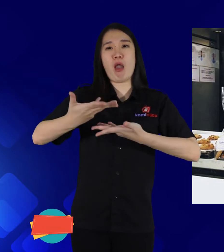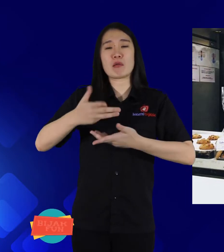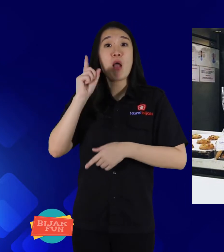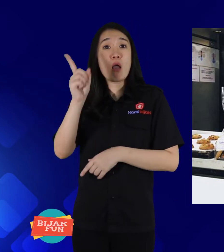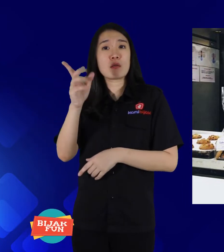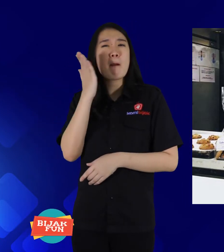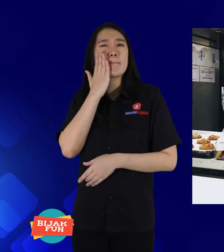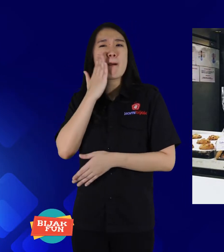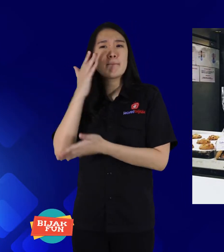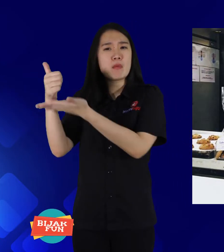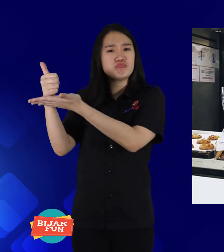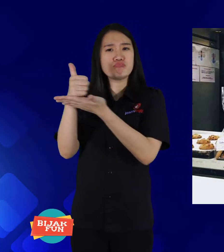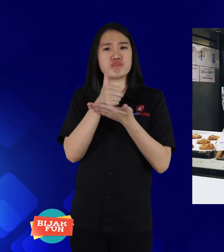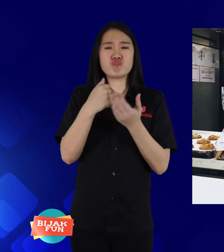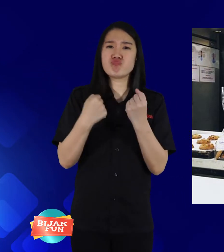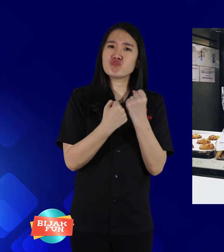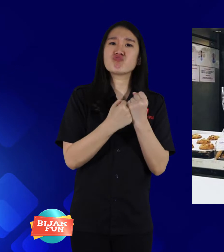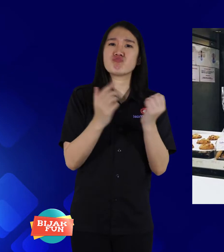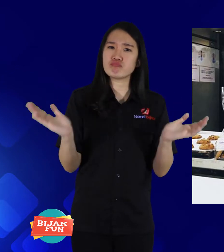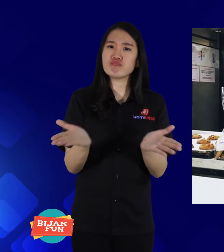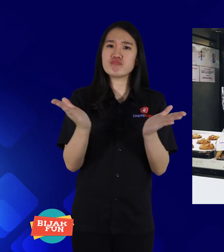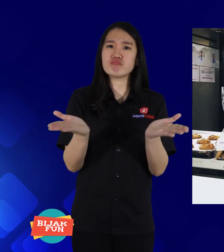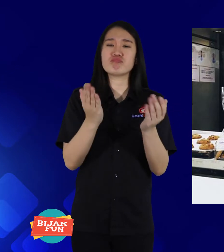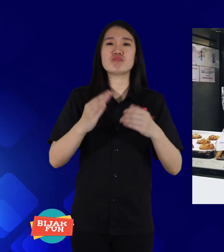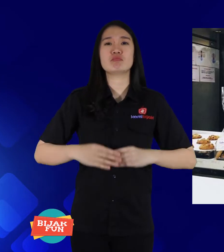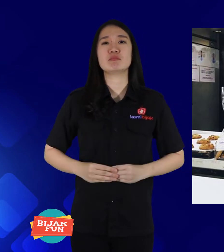There are mothers who support and help.